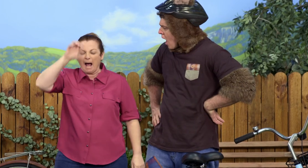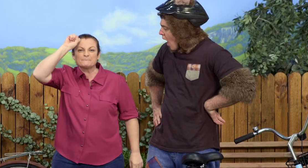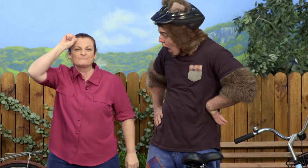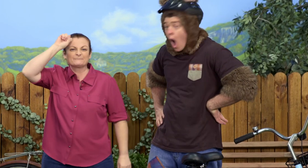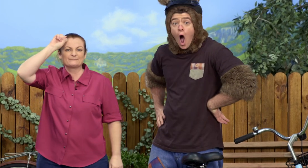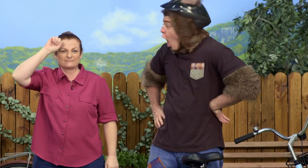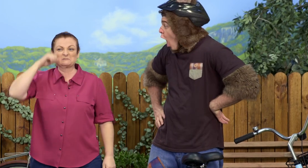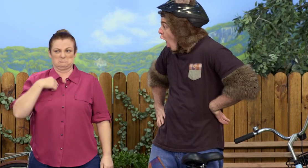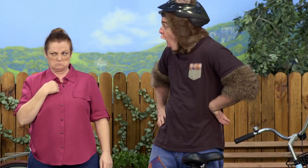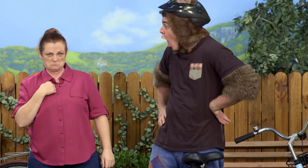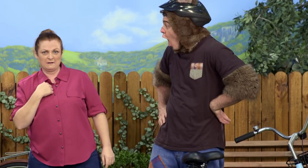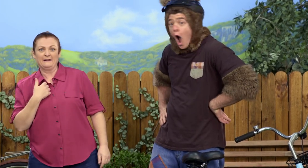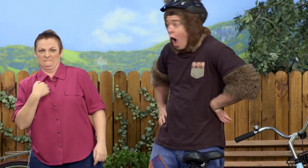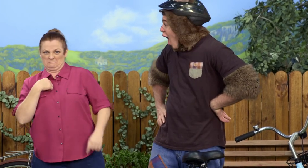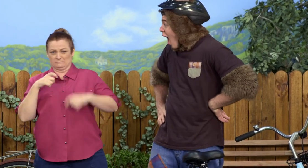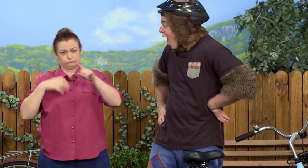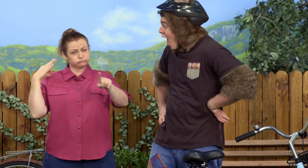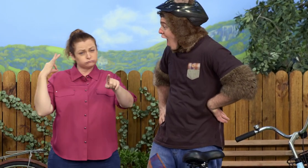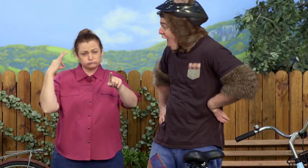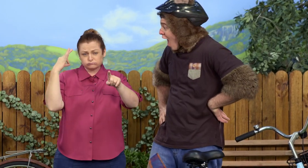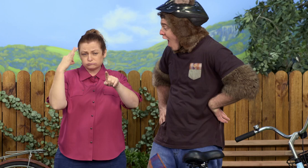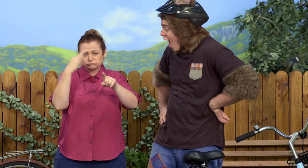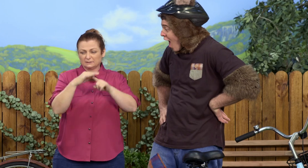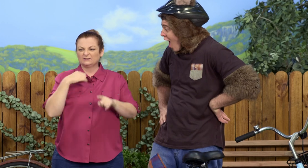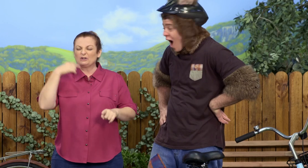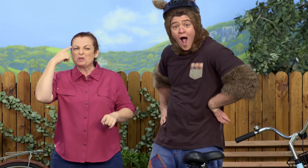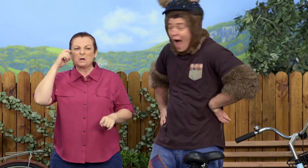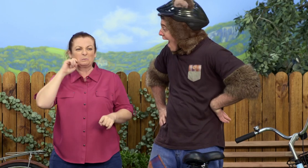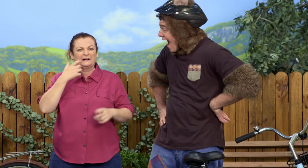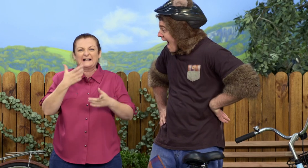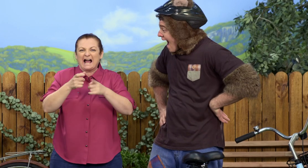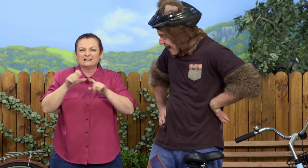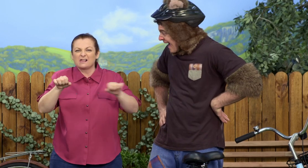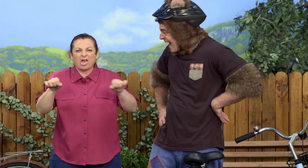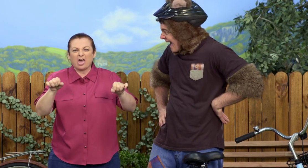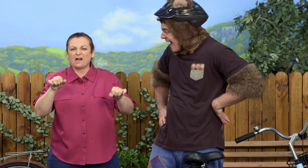it's been a long time since I've ridden a bike and I thought it would be quite hard,